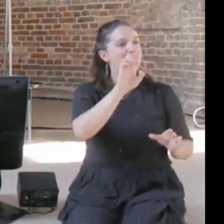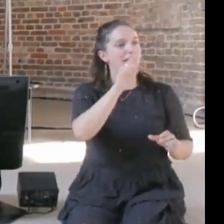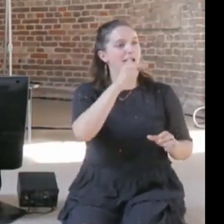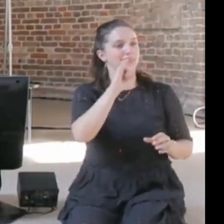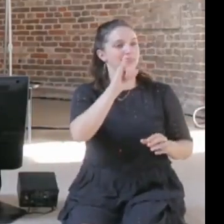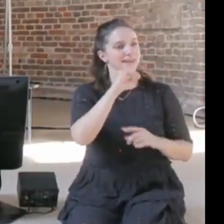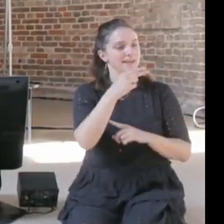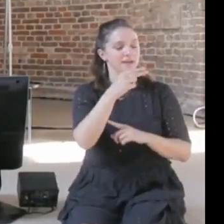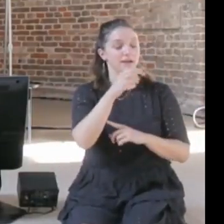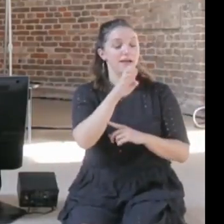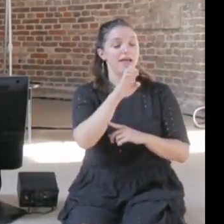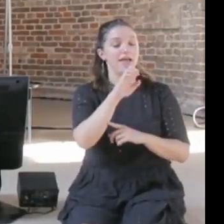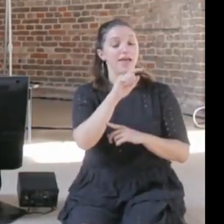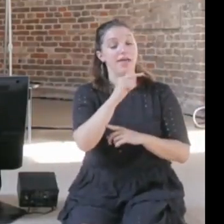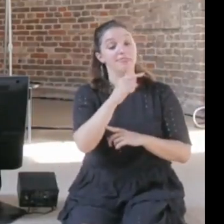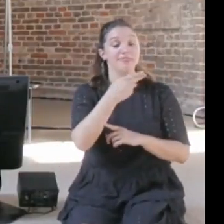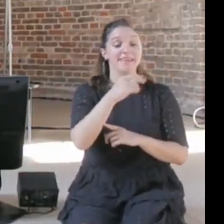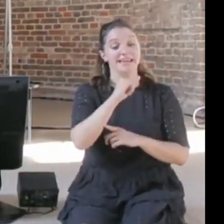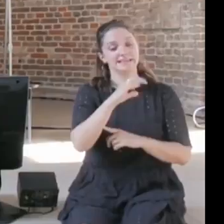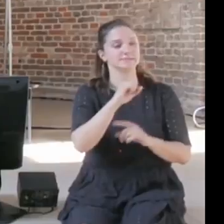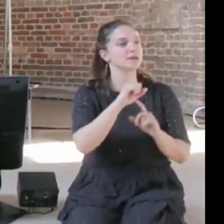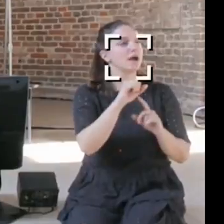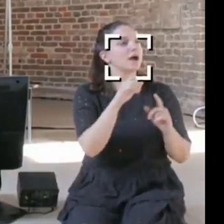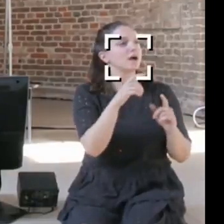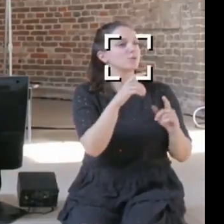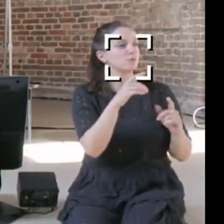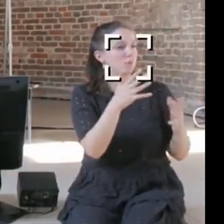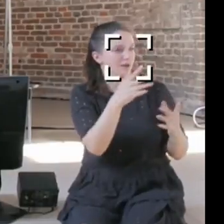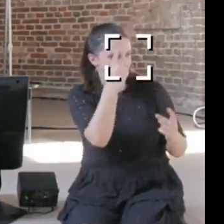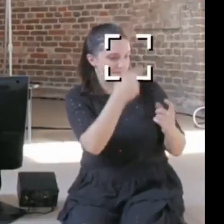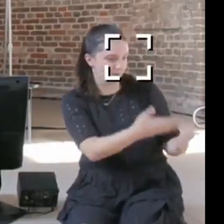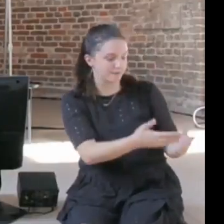I think some other people are doing it, the class that I'm teaching with Jonathan